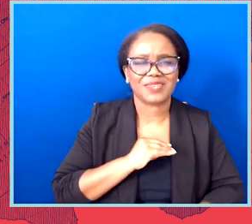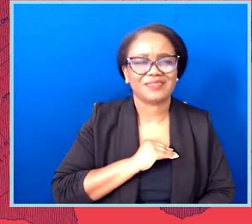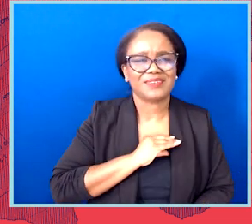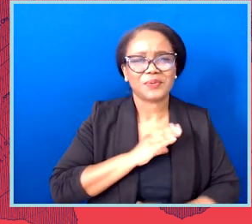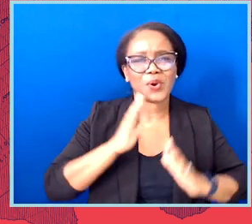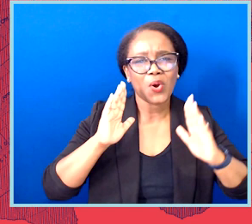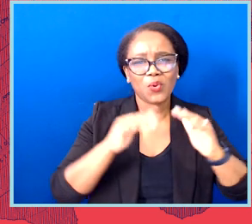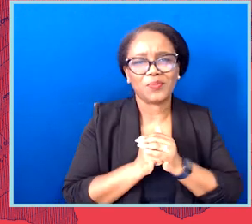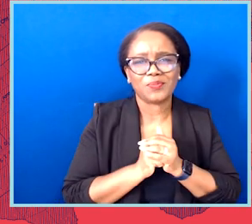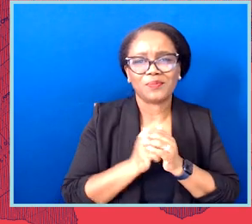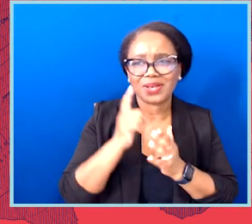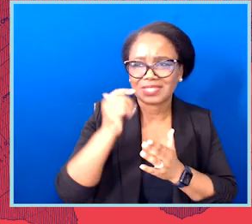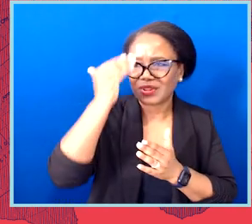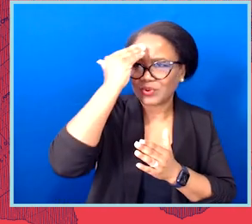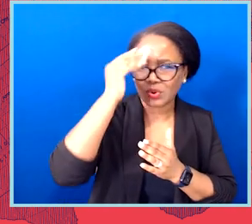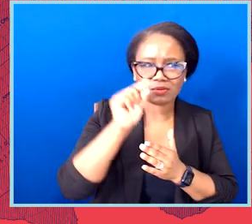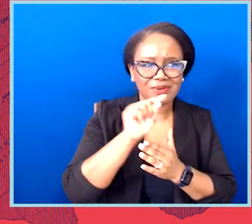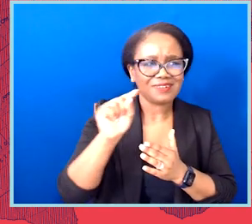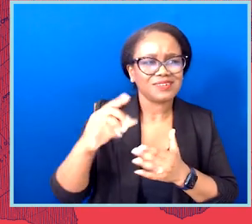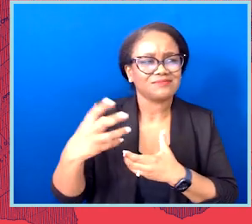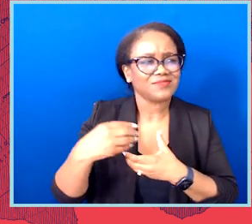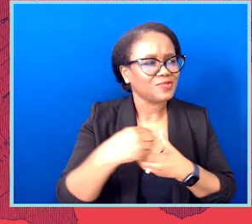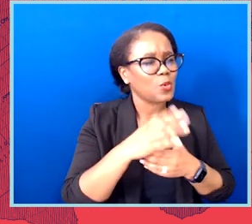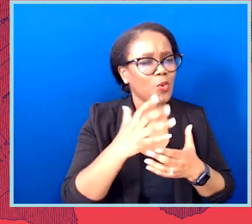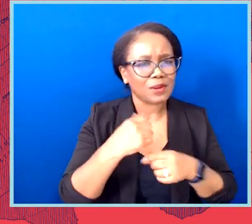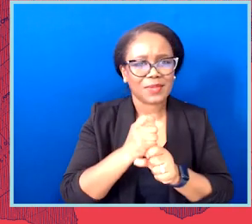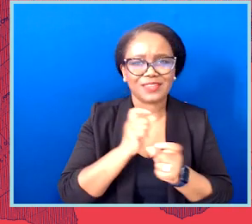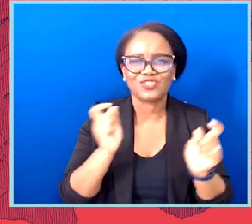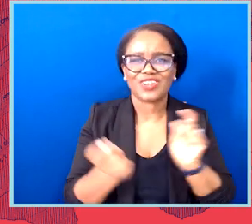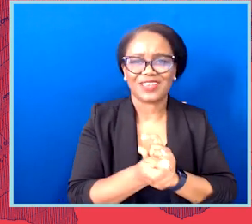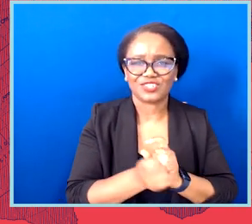make change because that's how change is made by everybody working together.